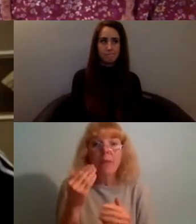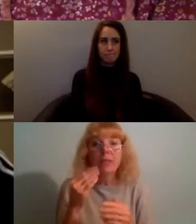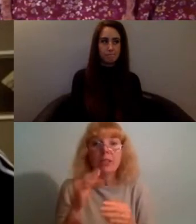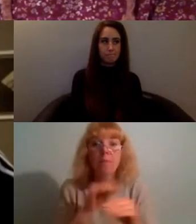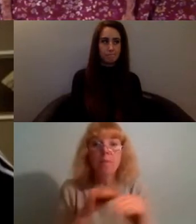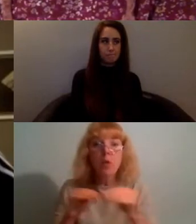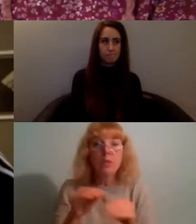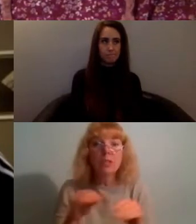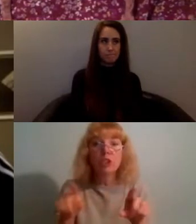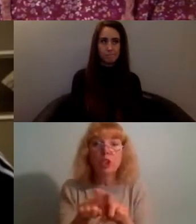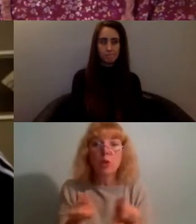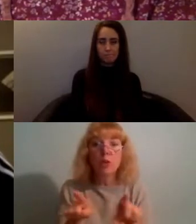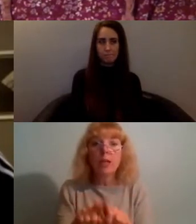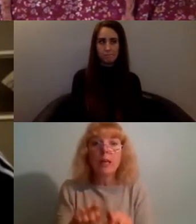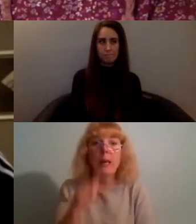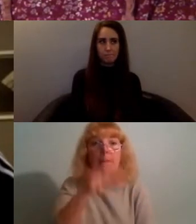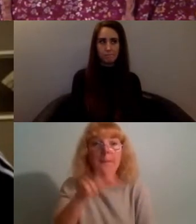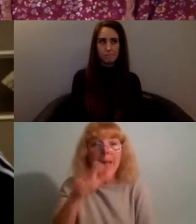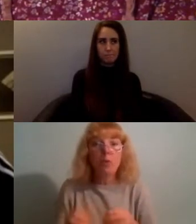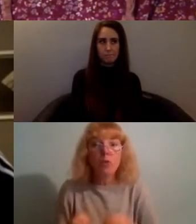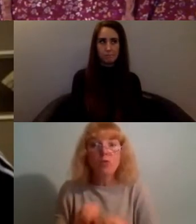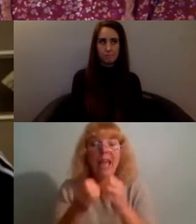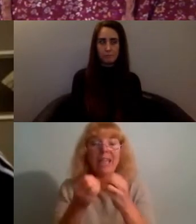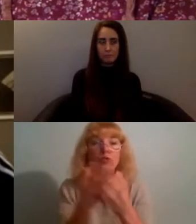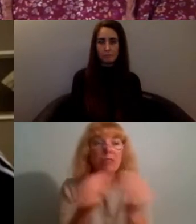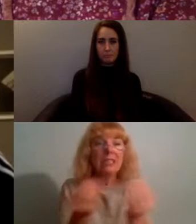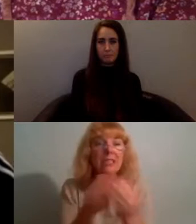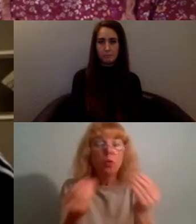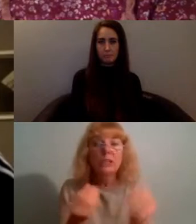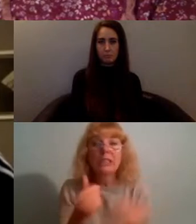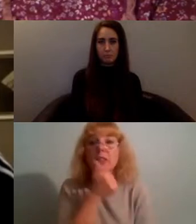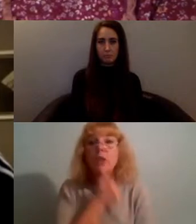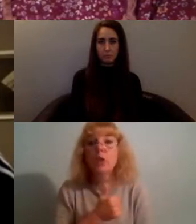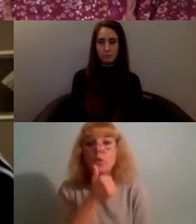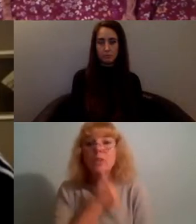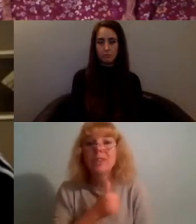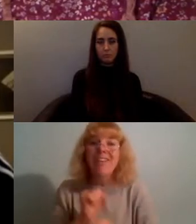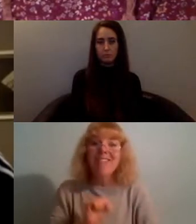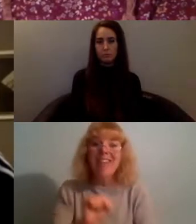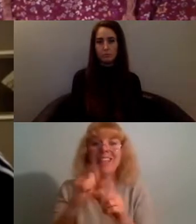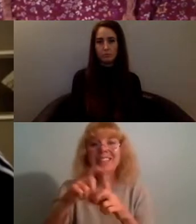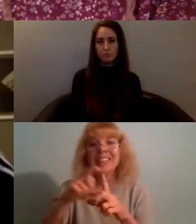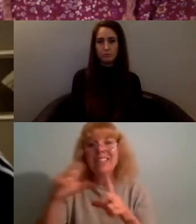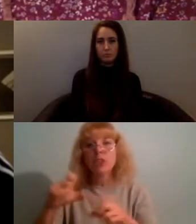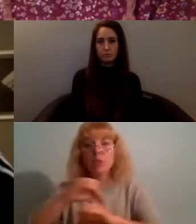having people who create resources, people who use their digital spaces and their skill sets